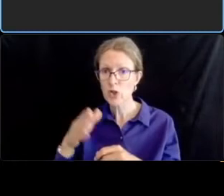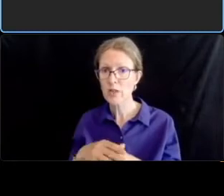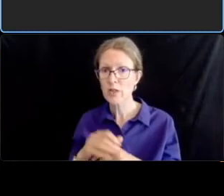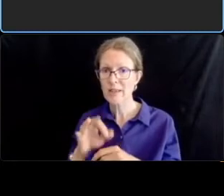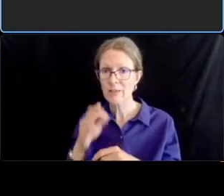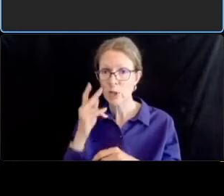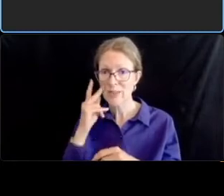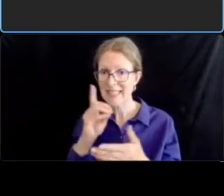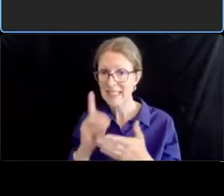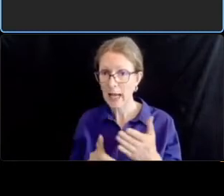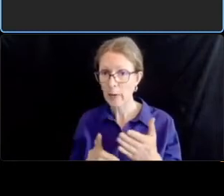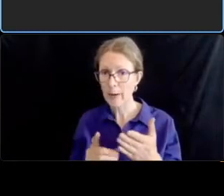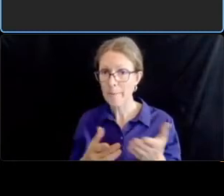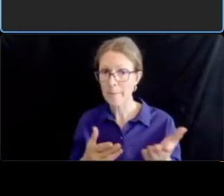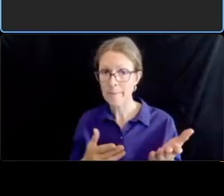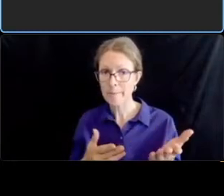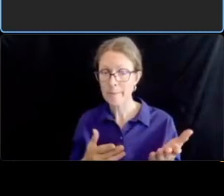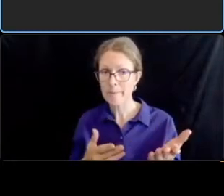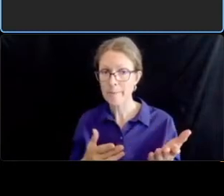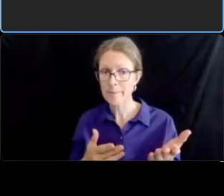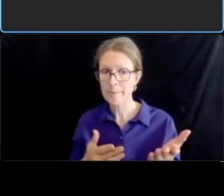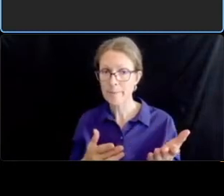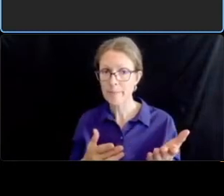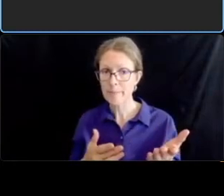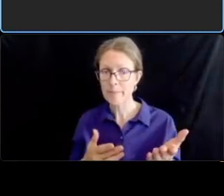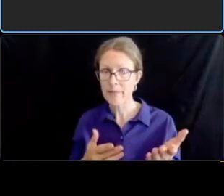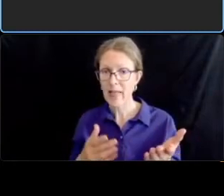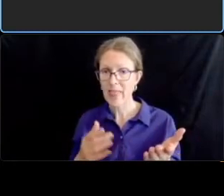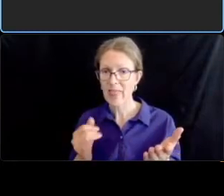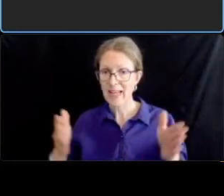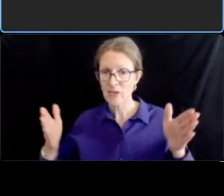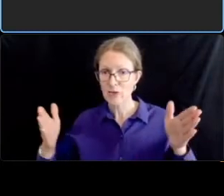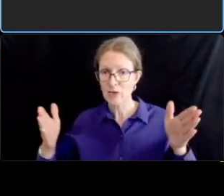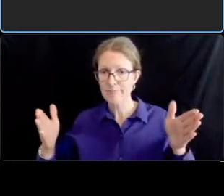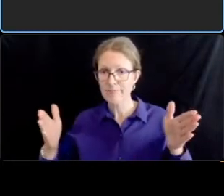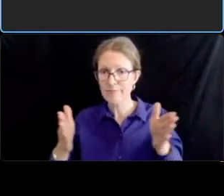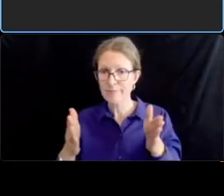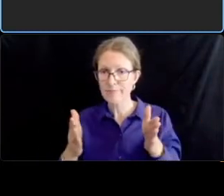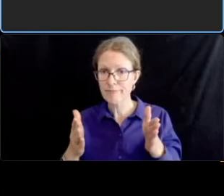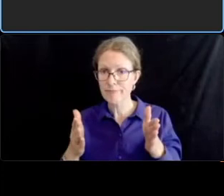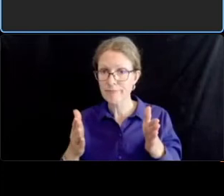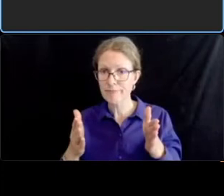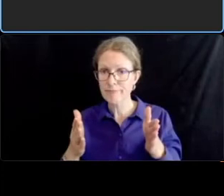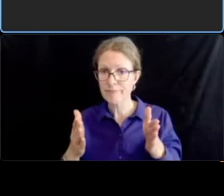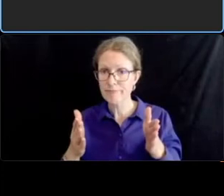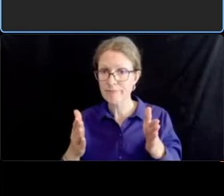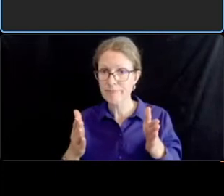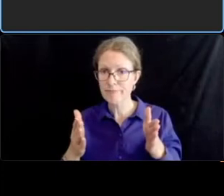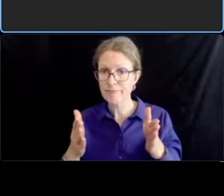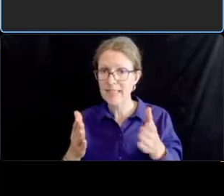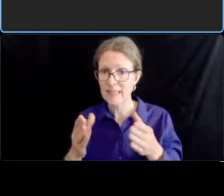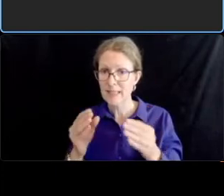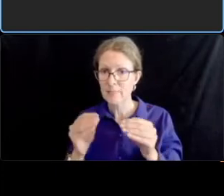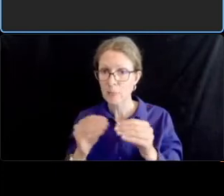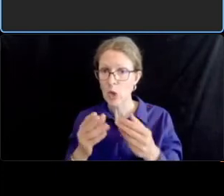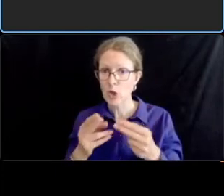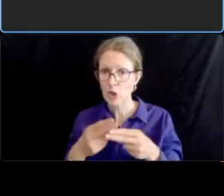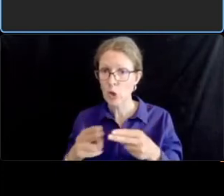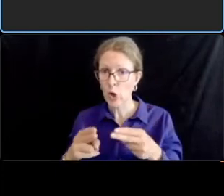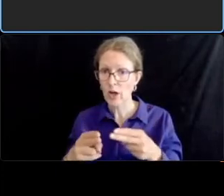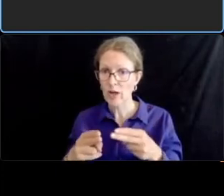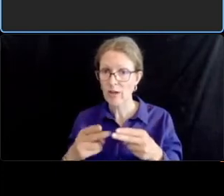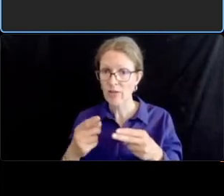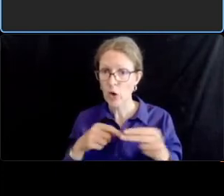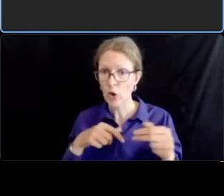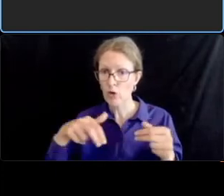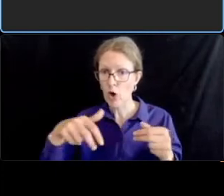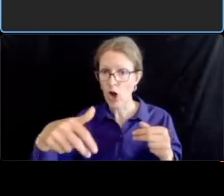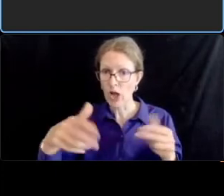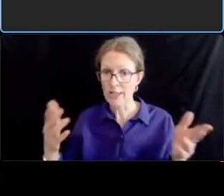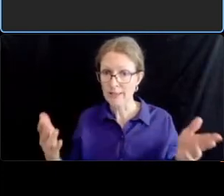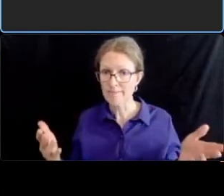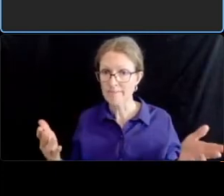right and uh i think what i just meant to see is like we're not reducing the real crossing time